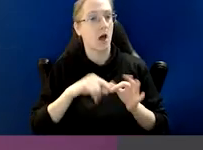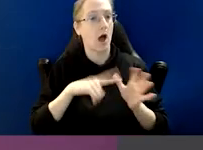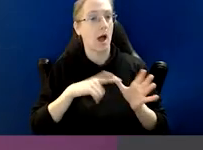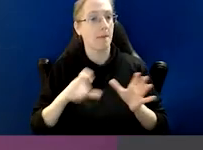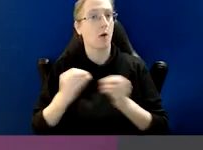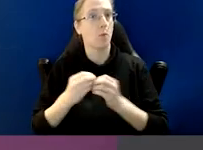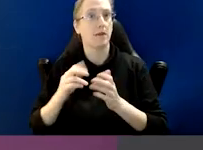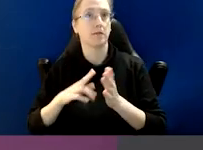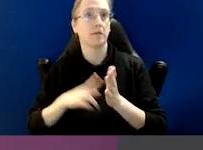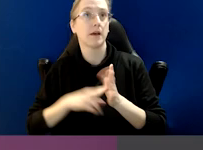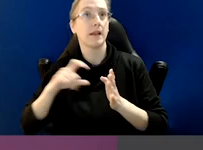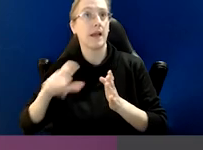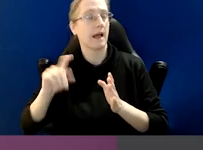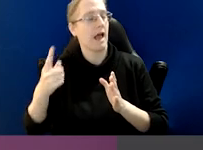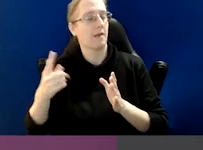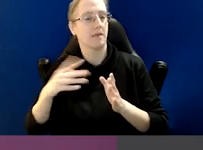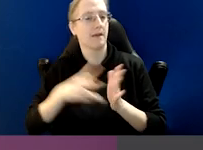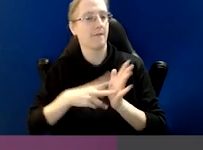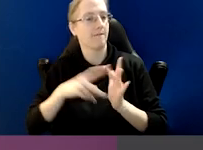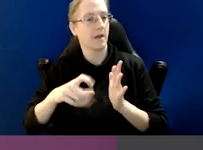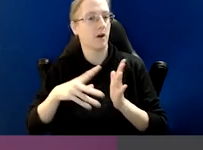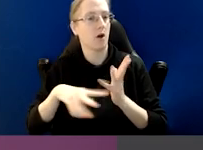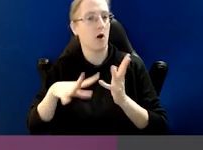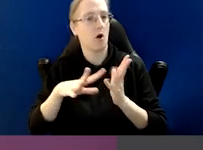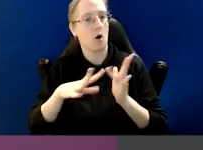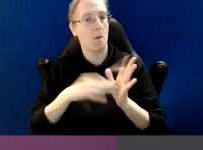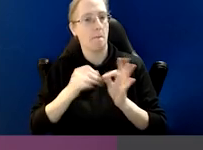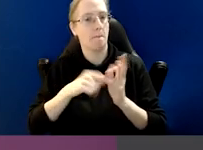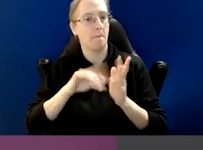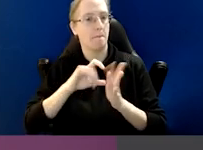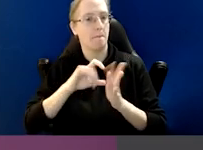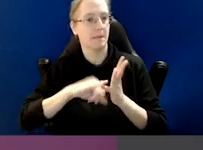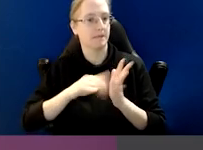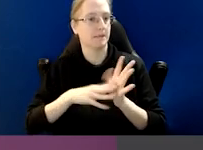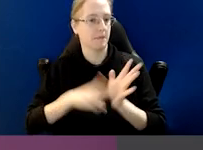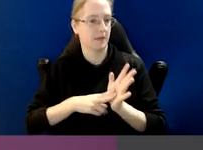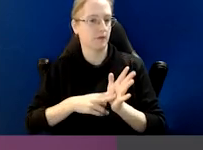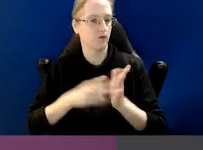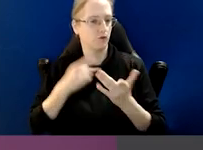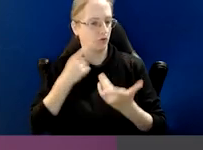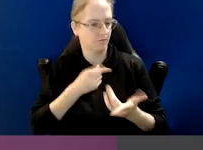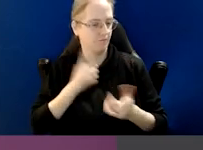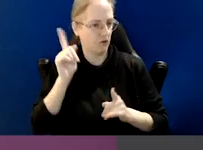And today, IBAC has united with the NACC and the Victorian Ombudsman to bring you this webinar.